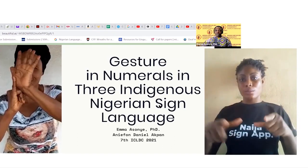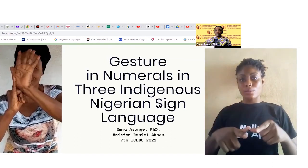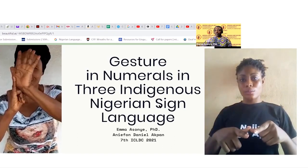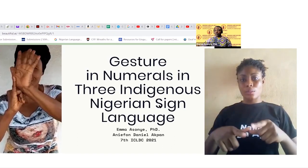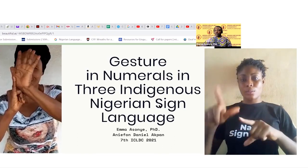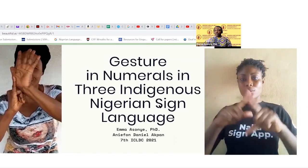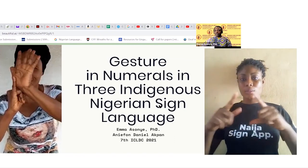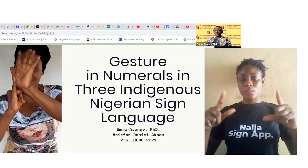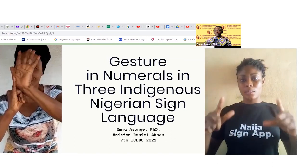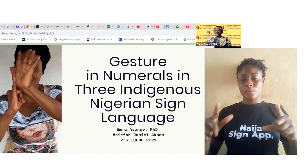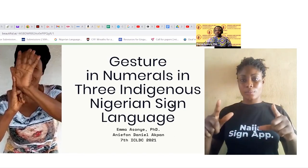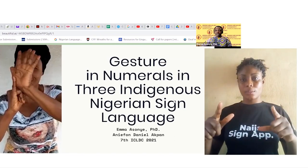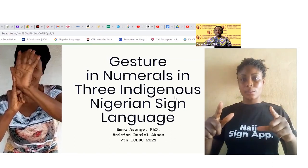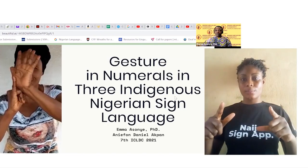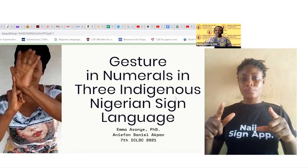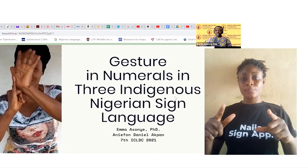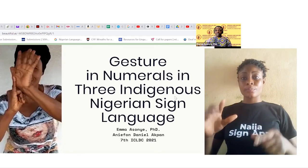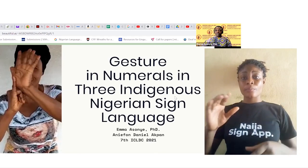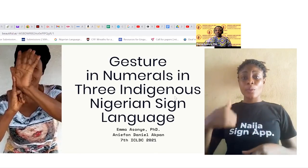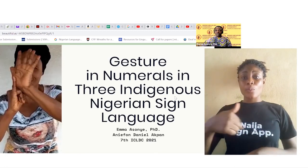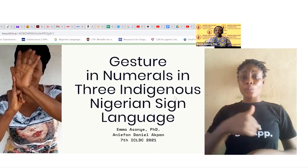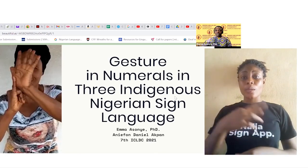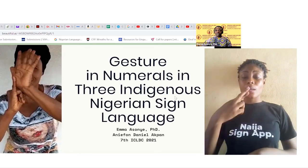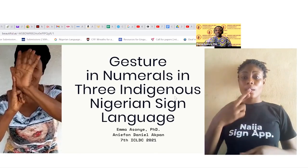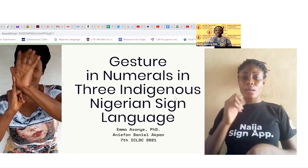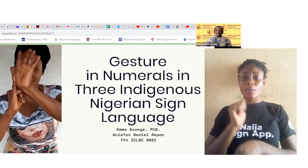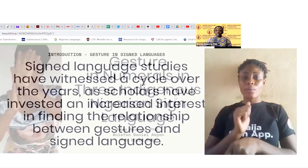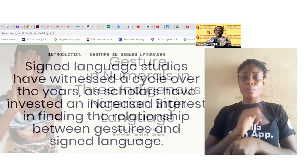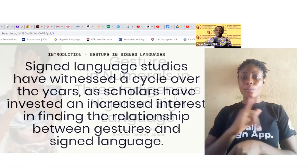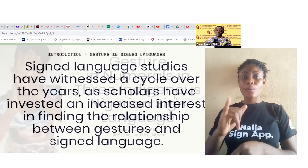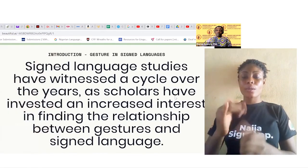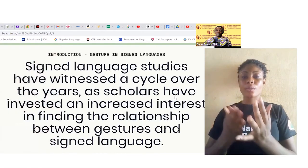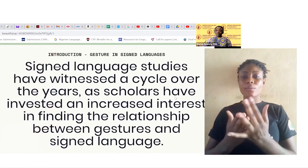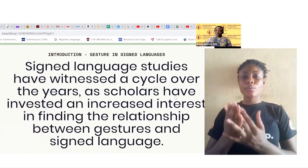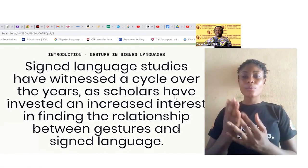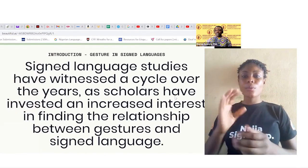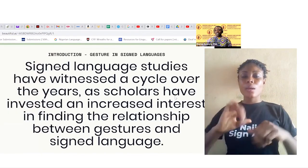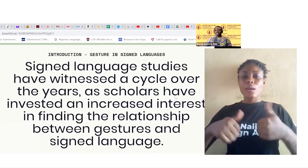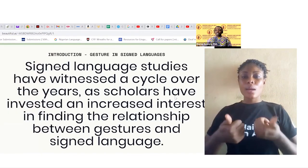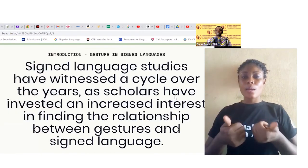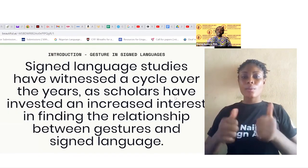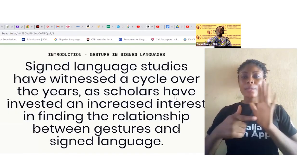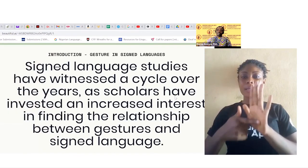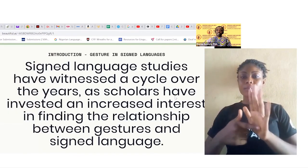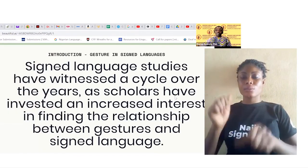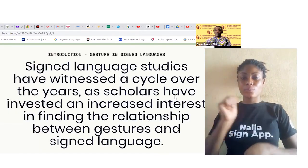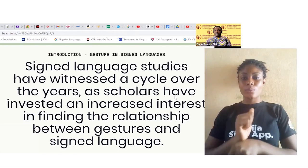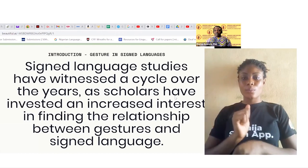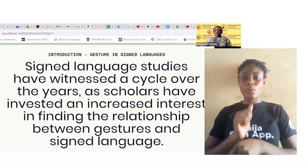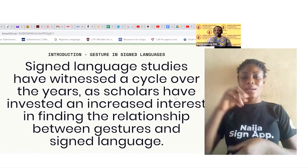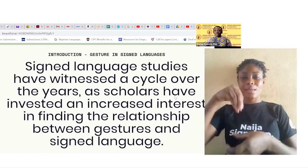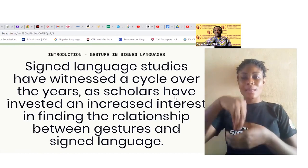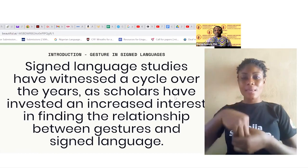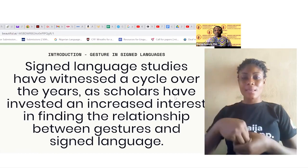are going to walk you through how gestures work in the three indigenous sign languages that,